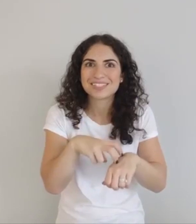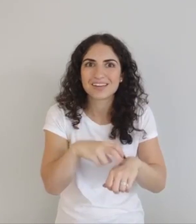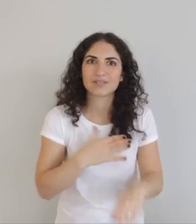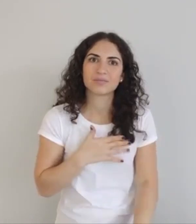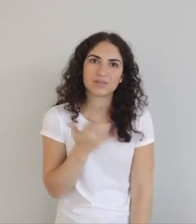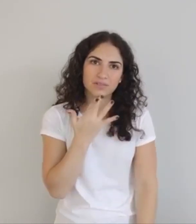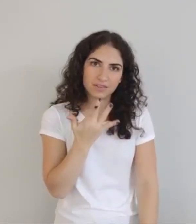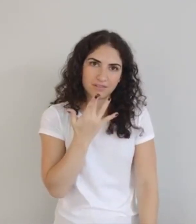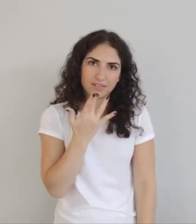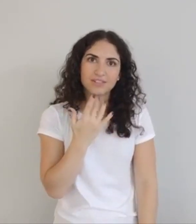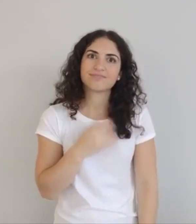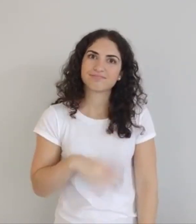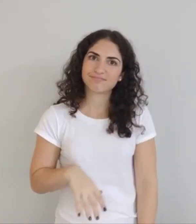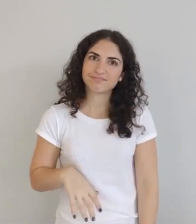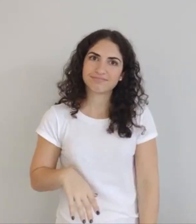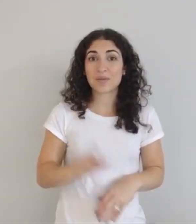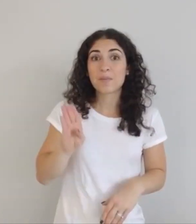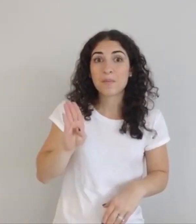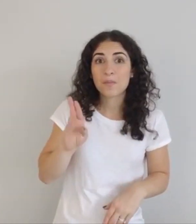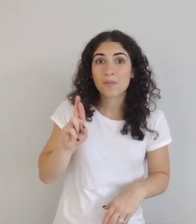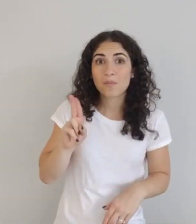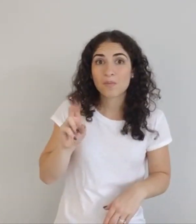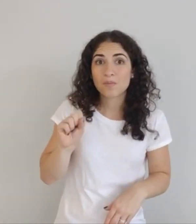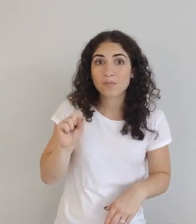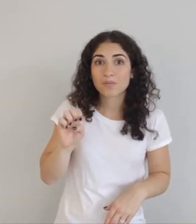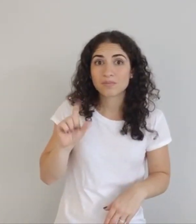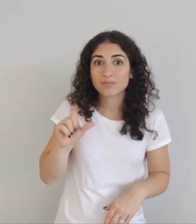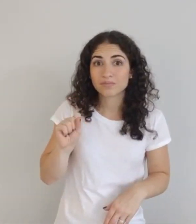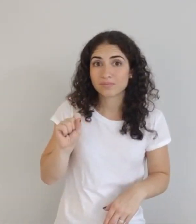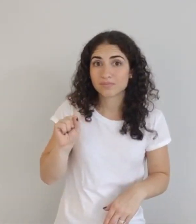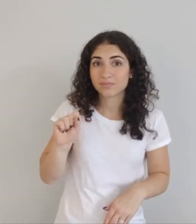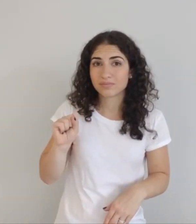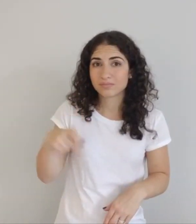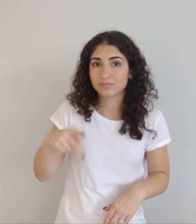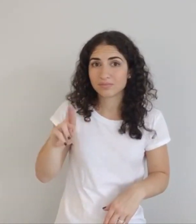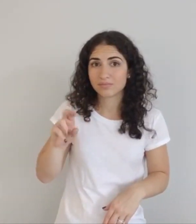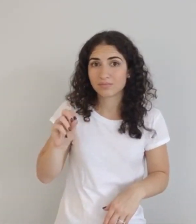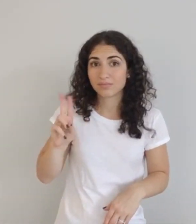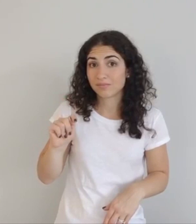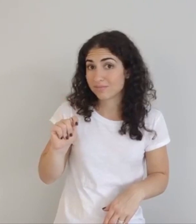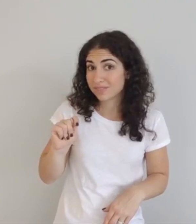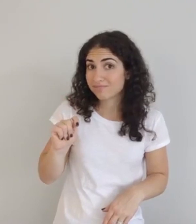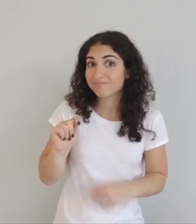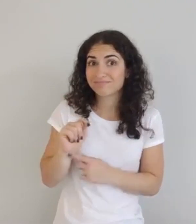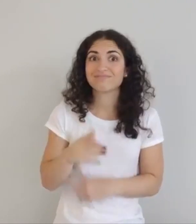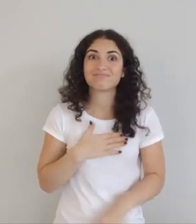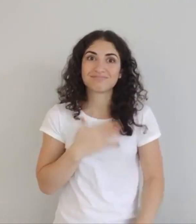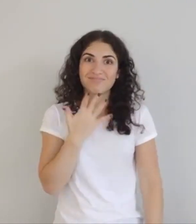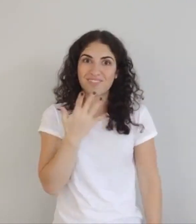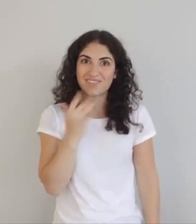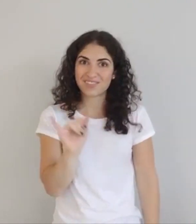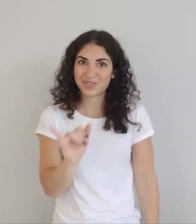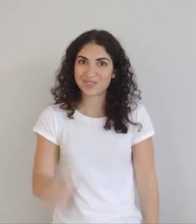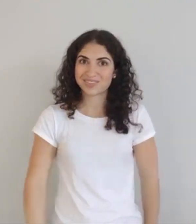potato is my favorite!! Oh and Brussels sprouts -- that's also my